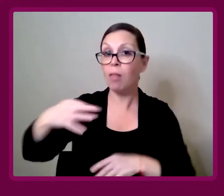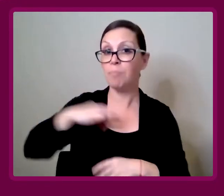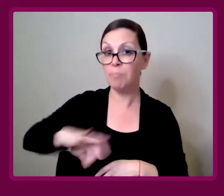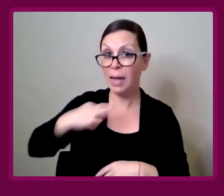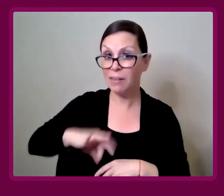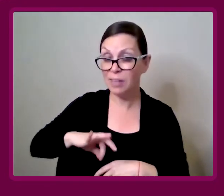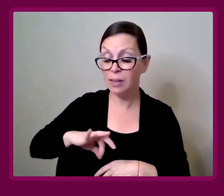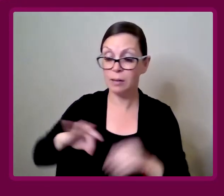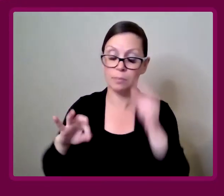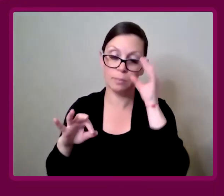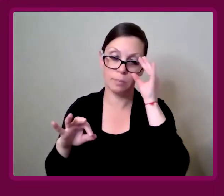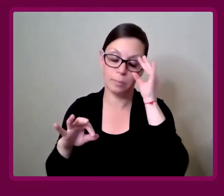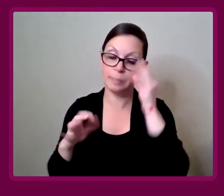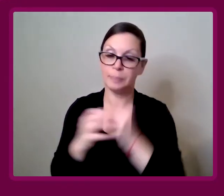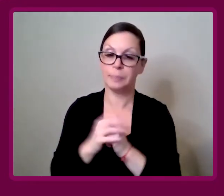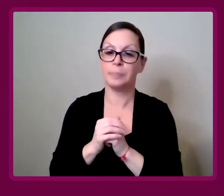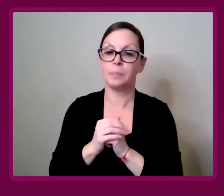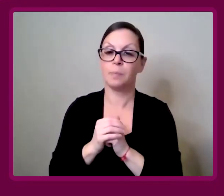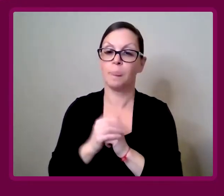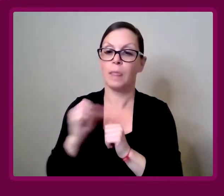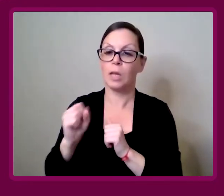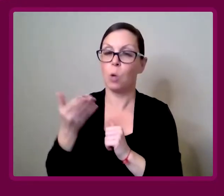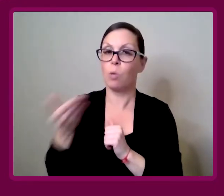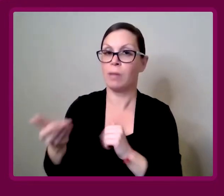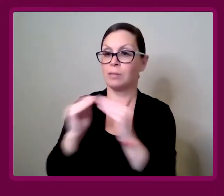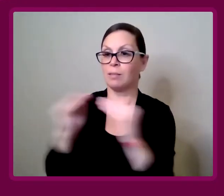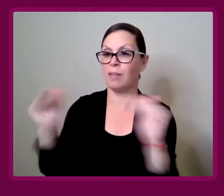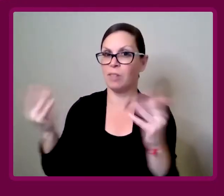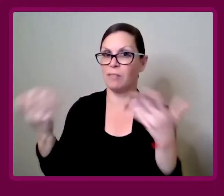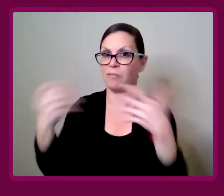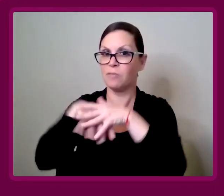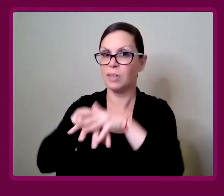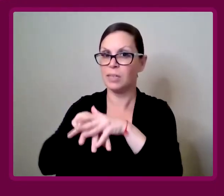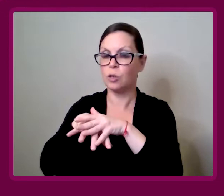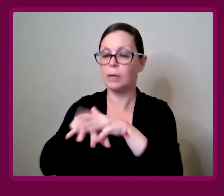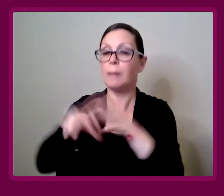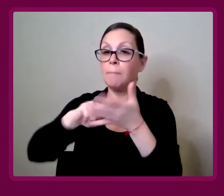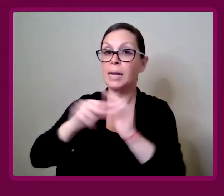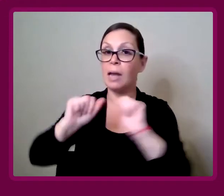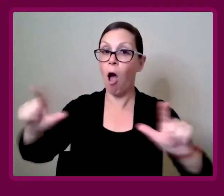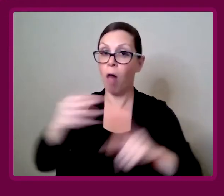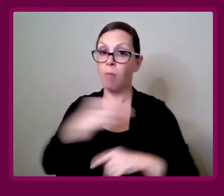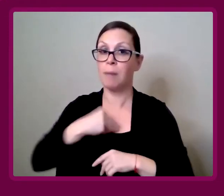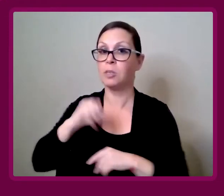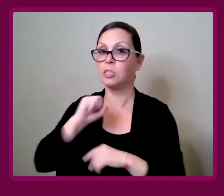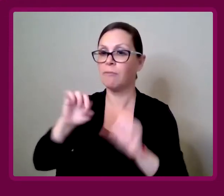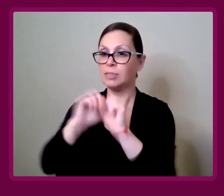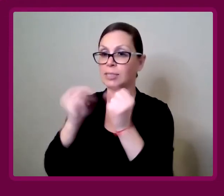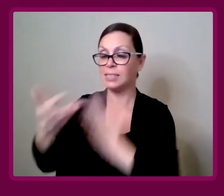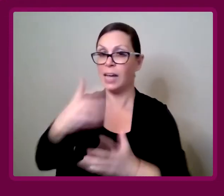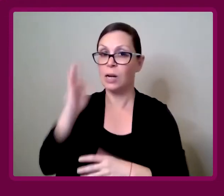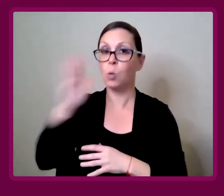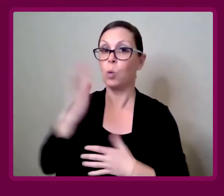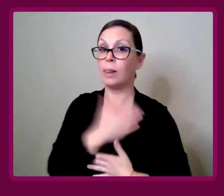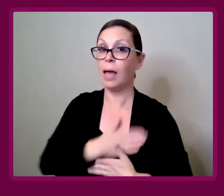There's a level of integration that every member of society will appreciate.